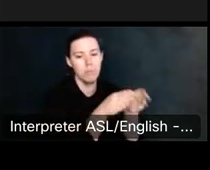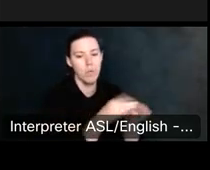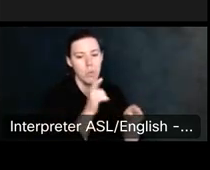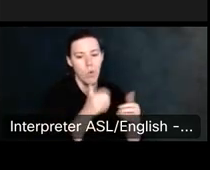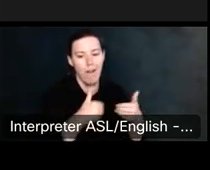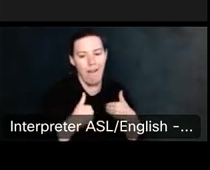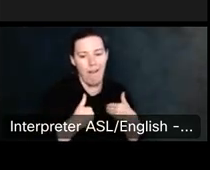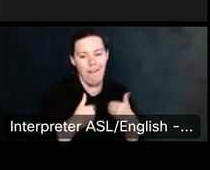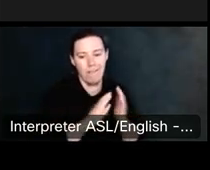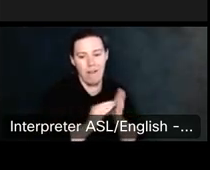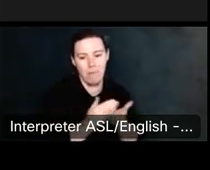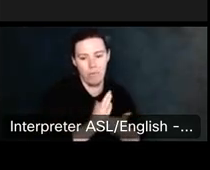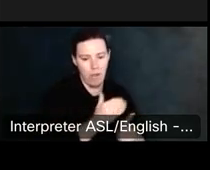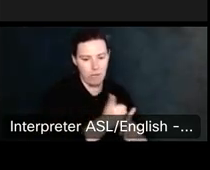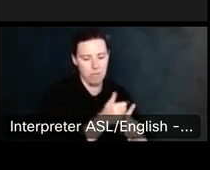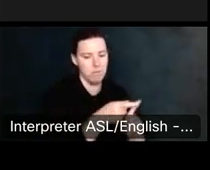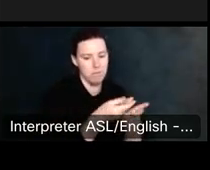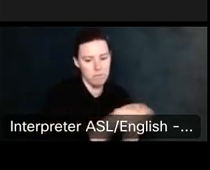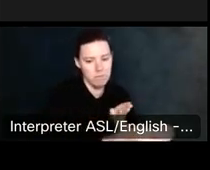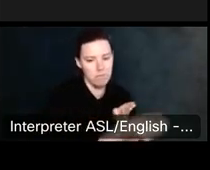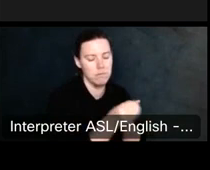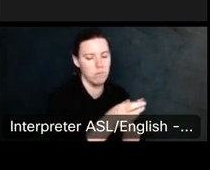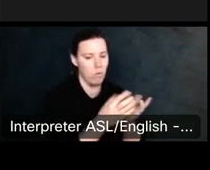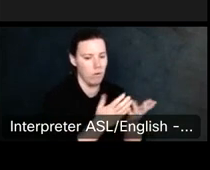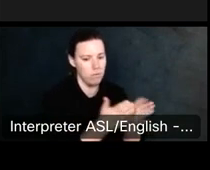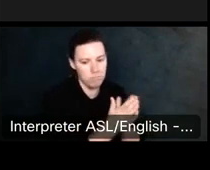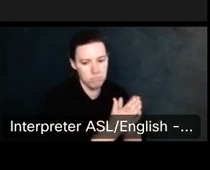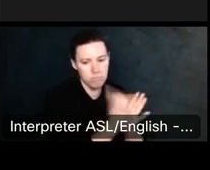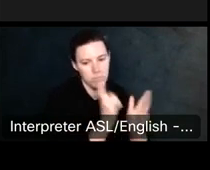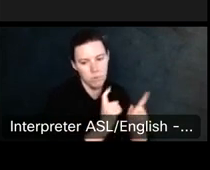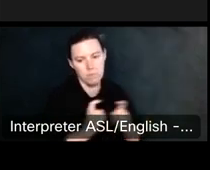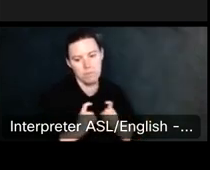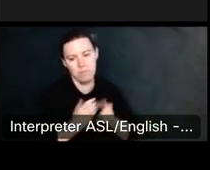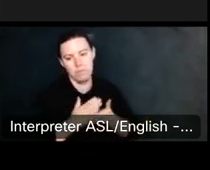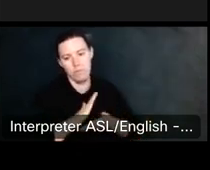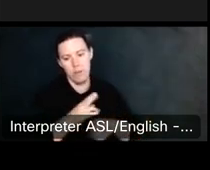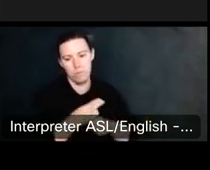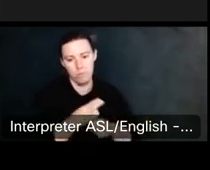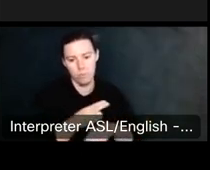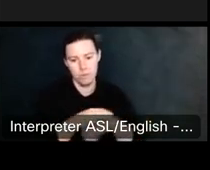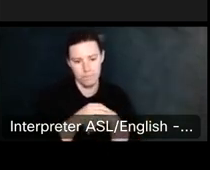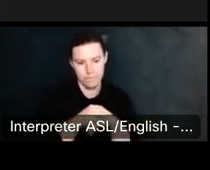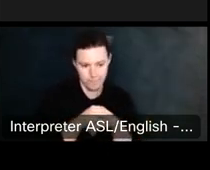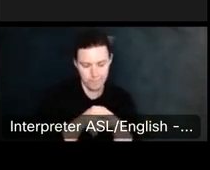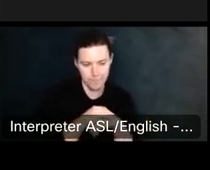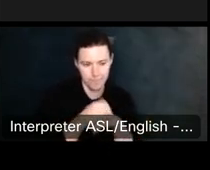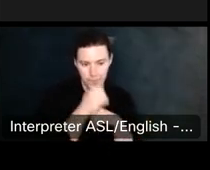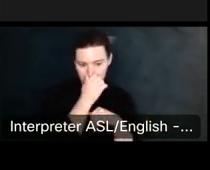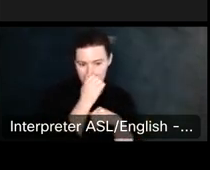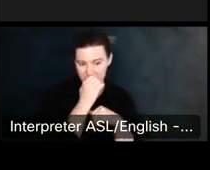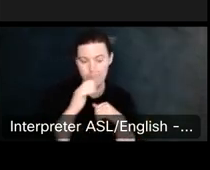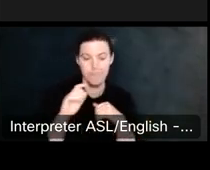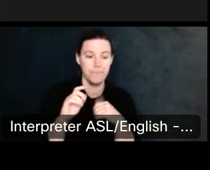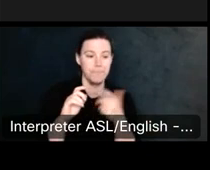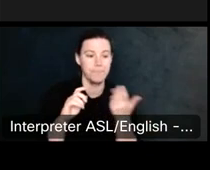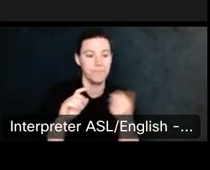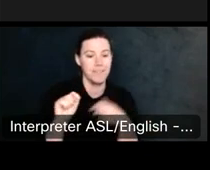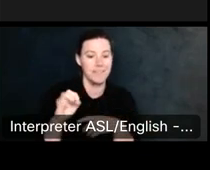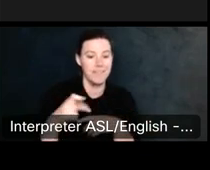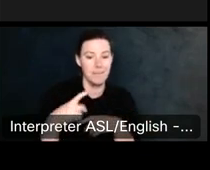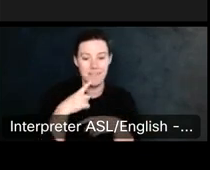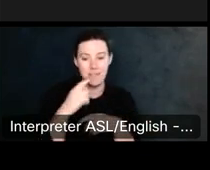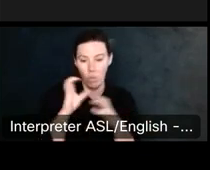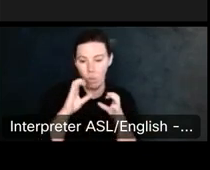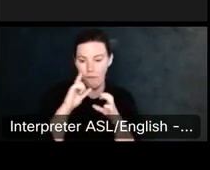Um, and tip is to use words that are actually in the public domain, or, for example, um, items, like.